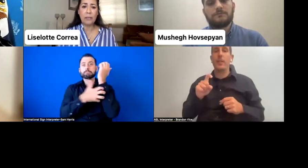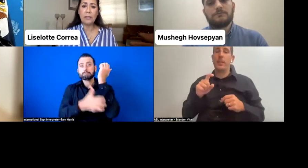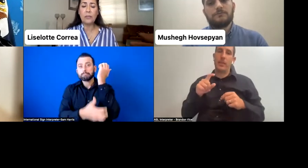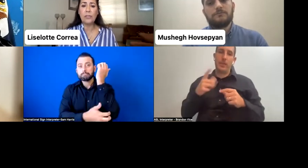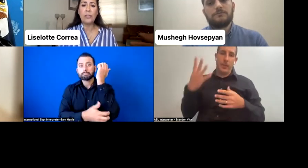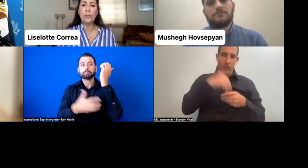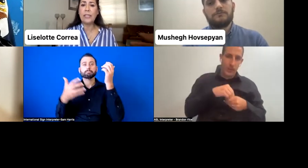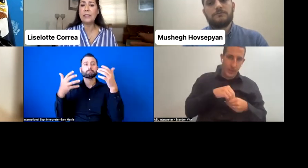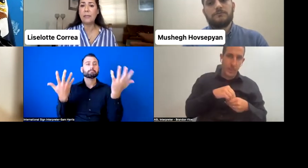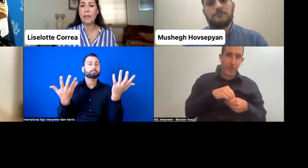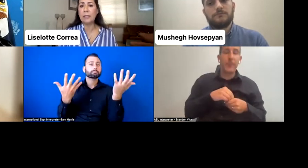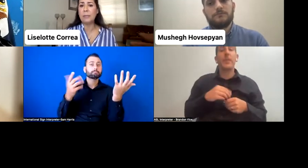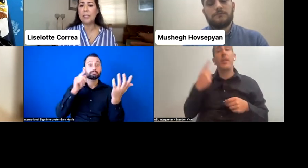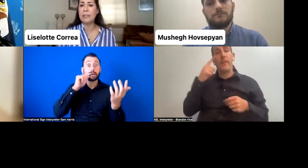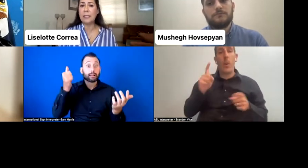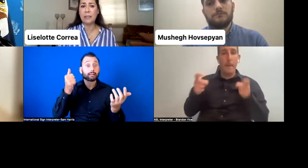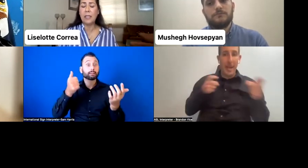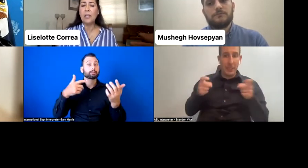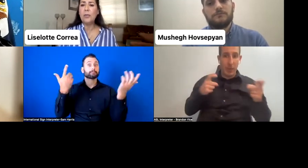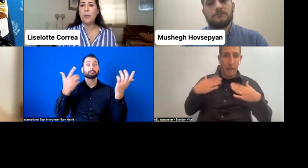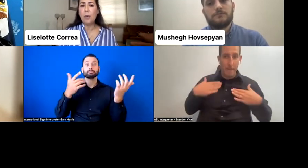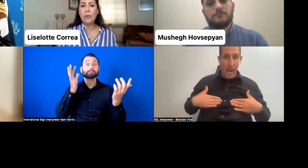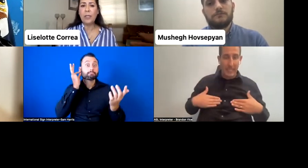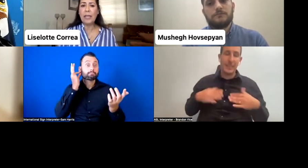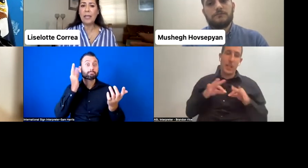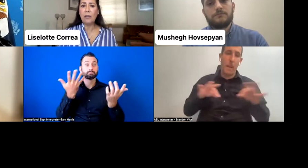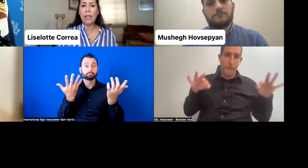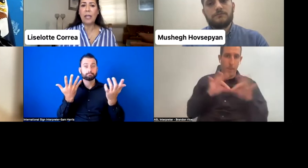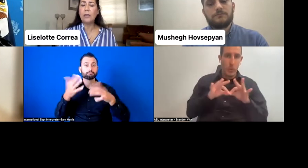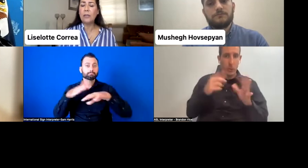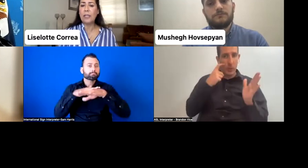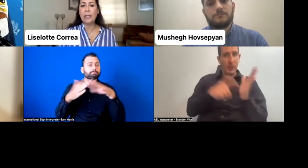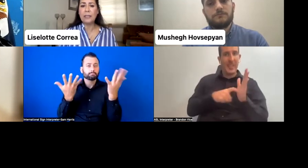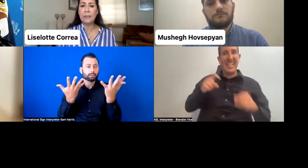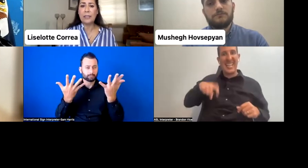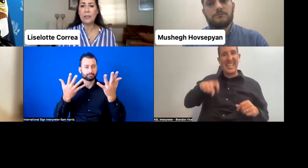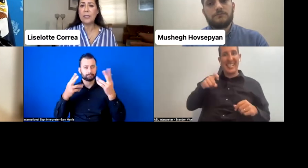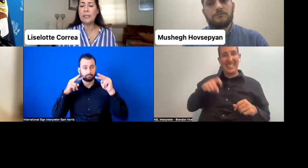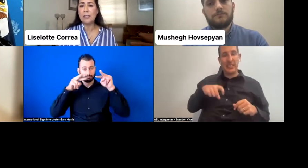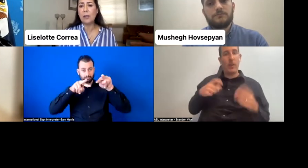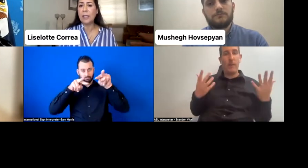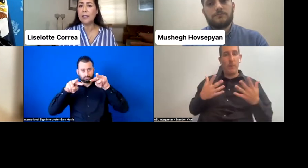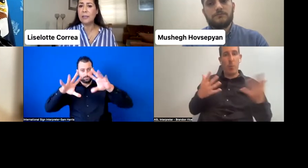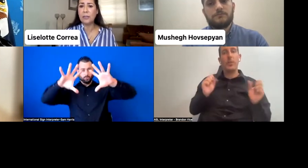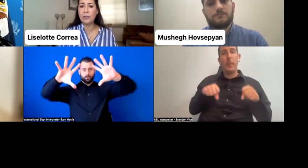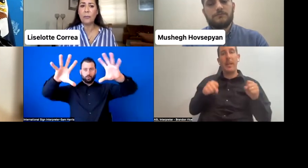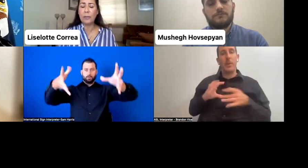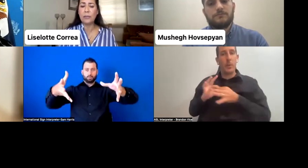this is crucial to identify the immediate needs to promote a dialogue and coordinate activities with civil organizations of persons